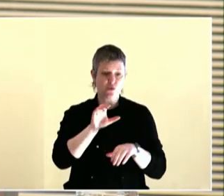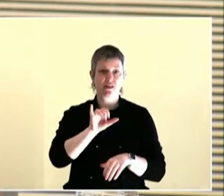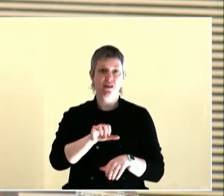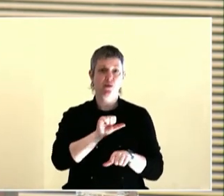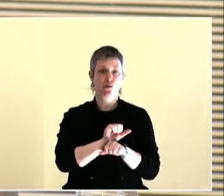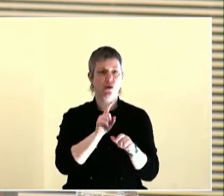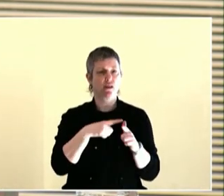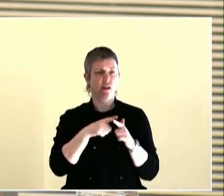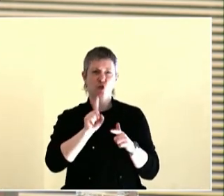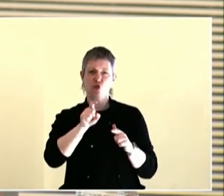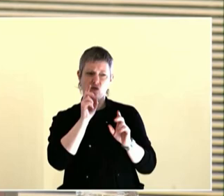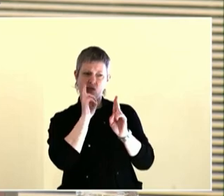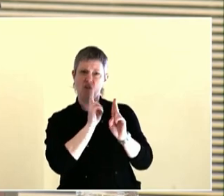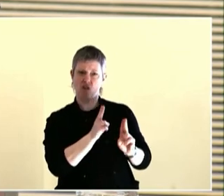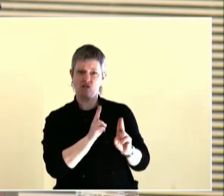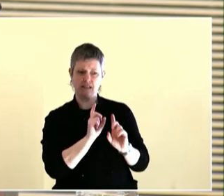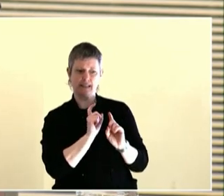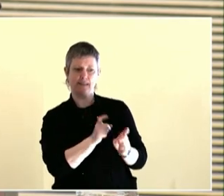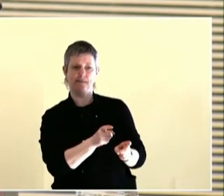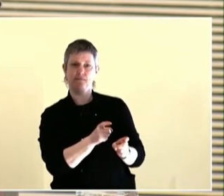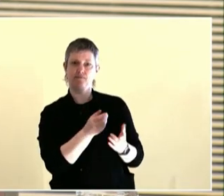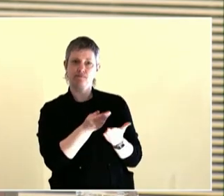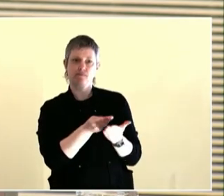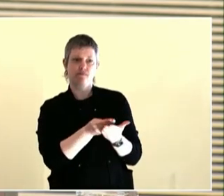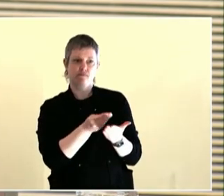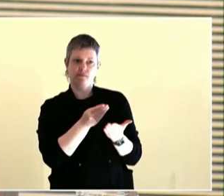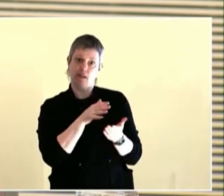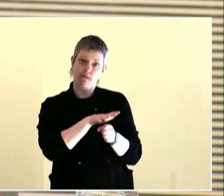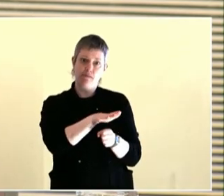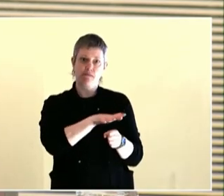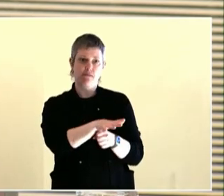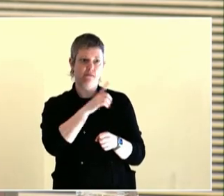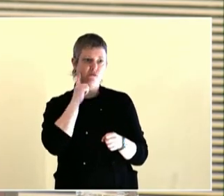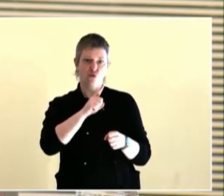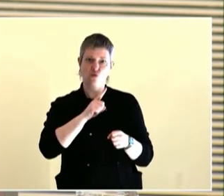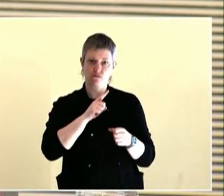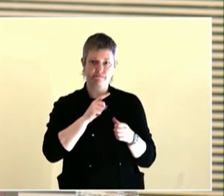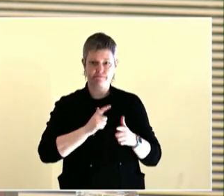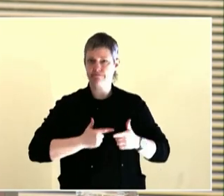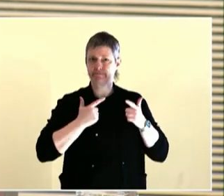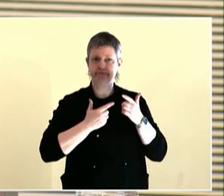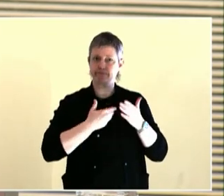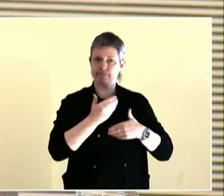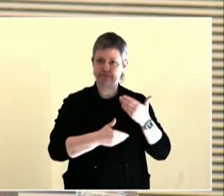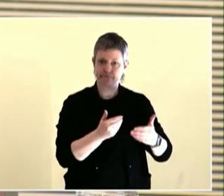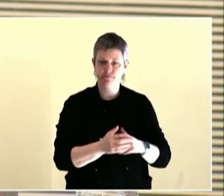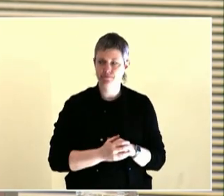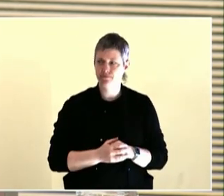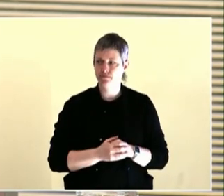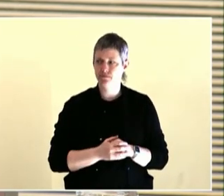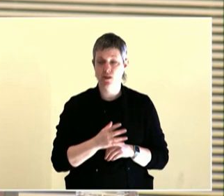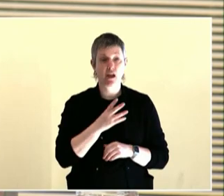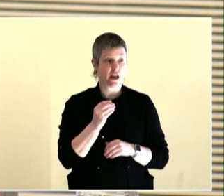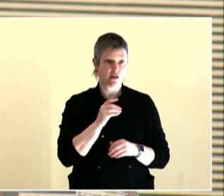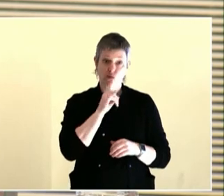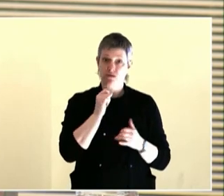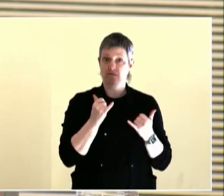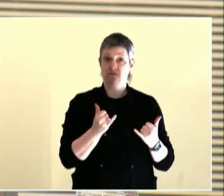fear of deportation and things of that nature. And so what we would do is we